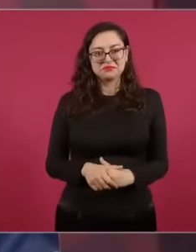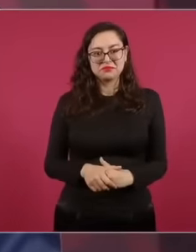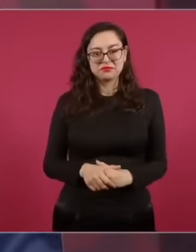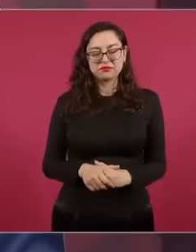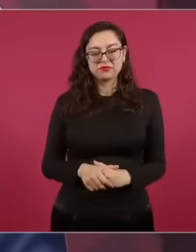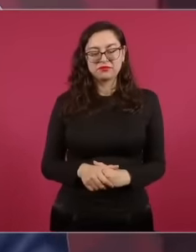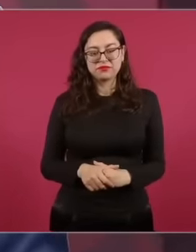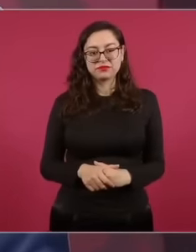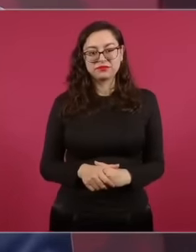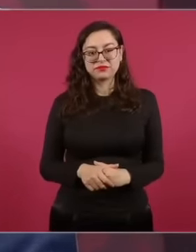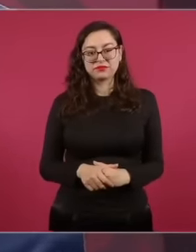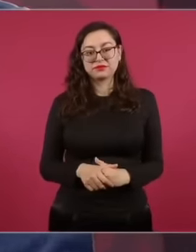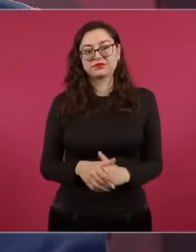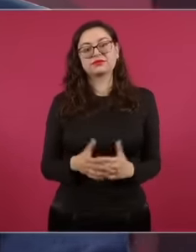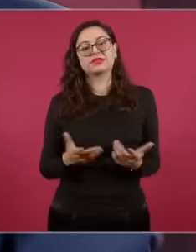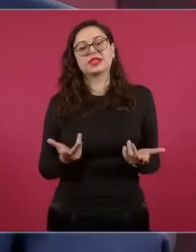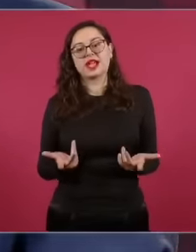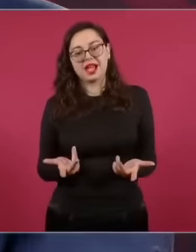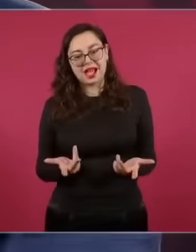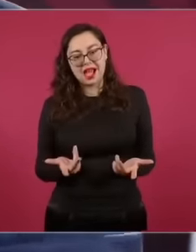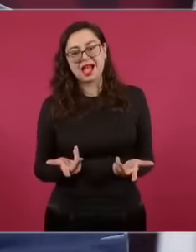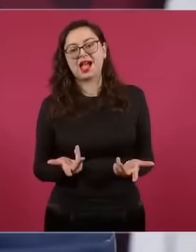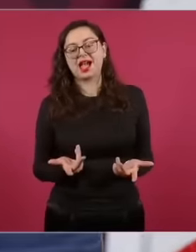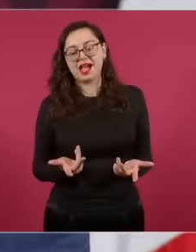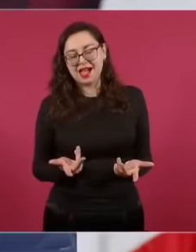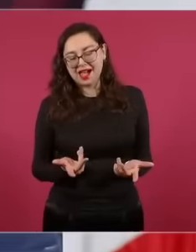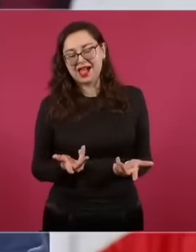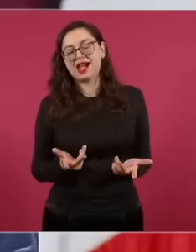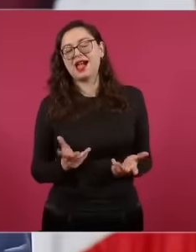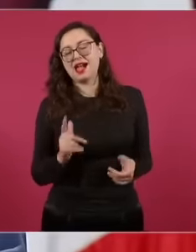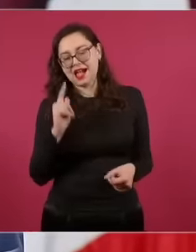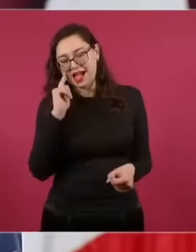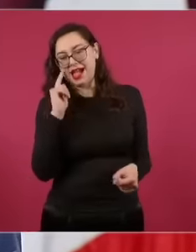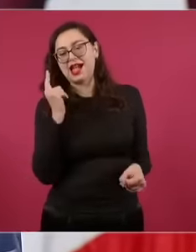what they don't want is to stop having the